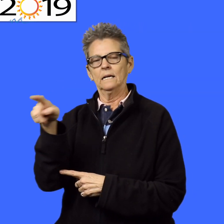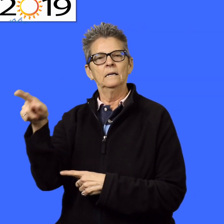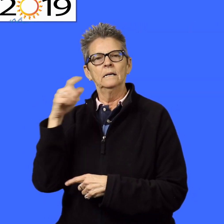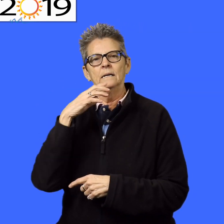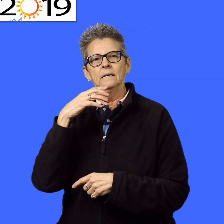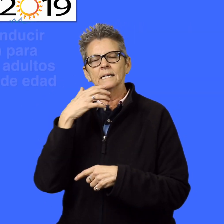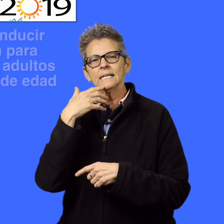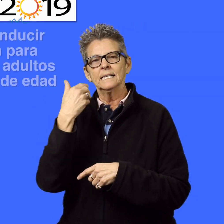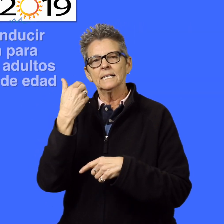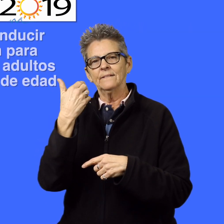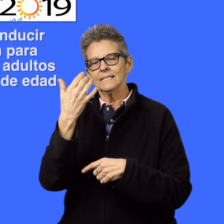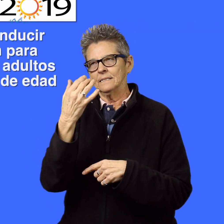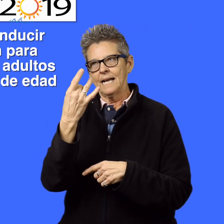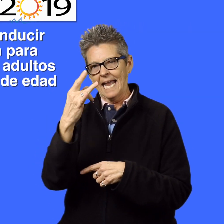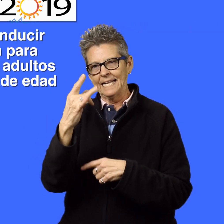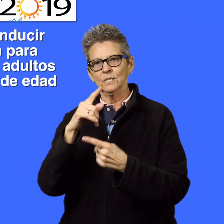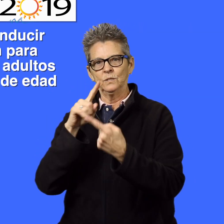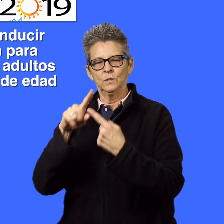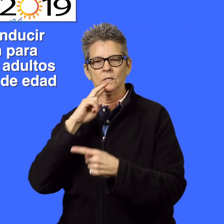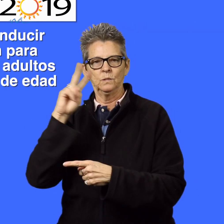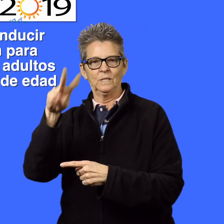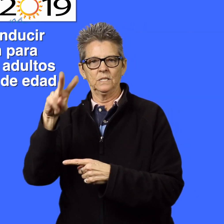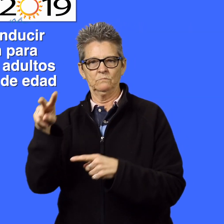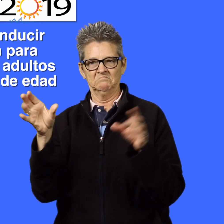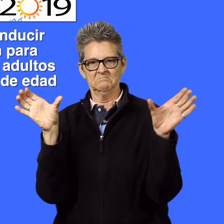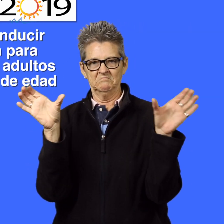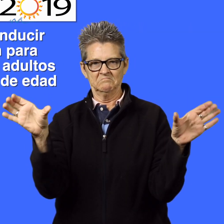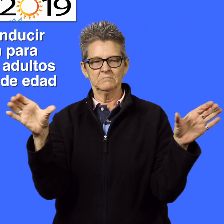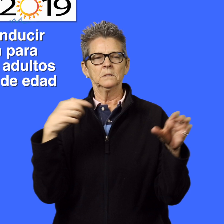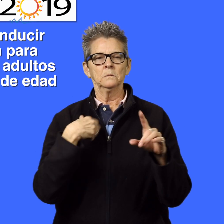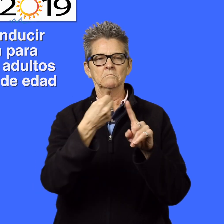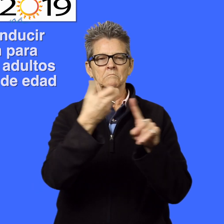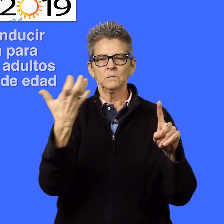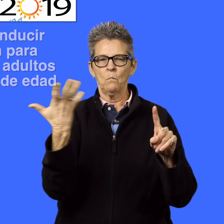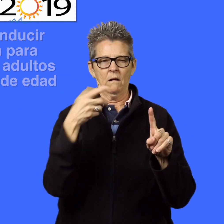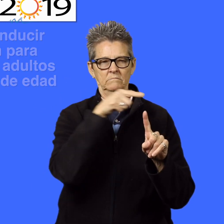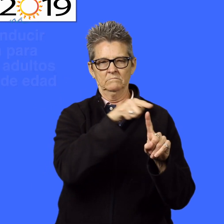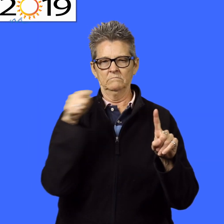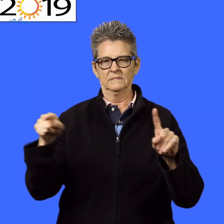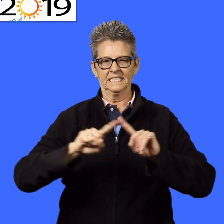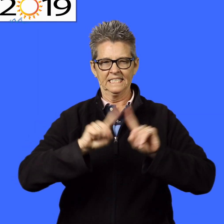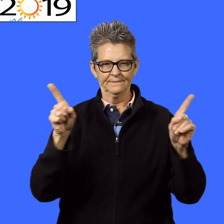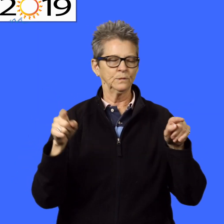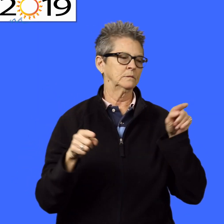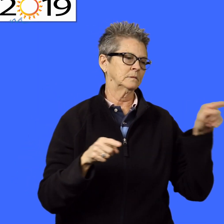the other is Adult Driver Education, ages 18 to 22. Allow me to explain the differences.